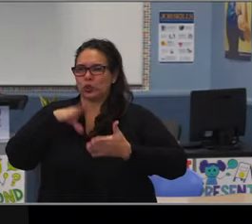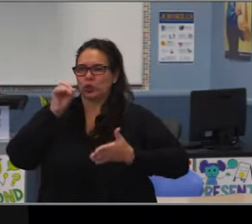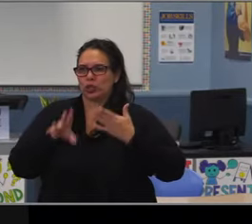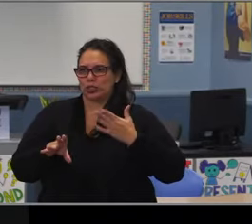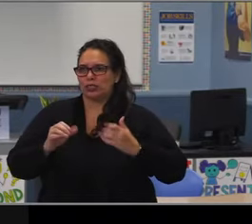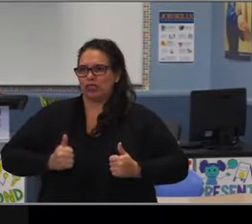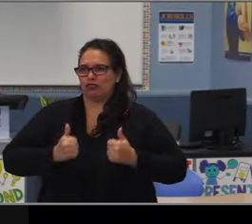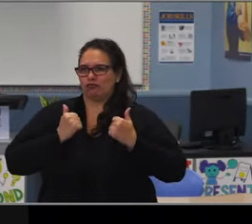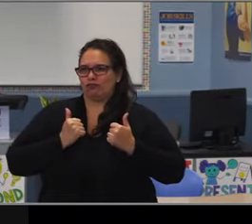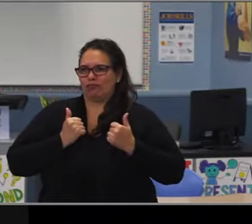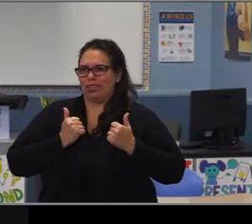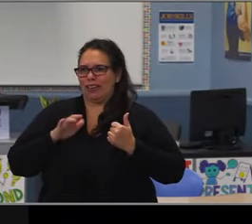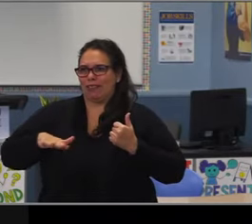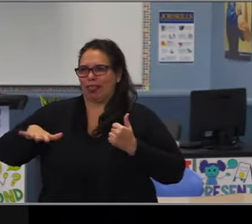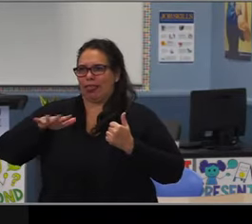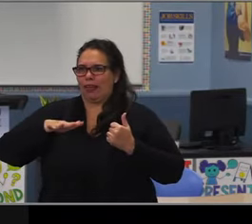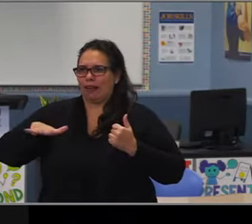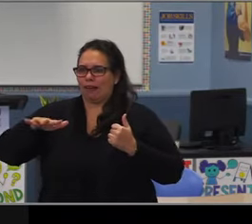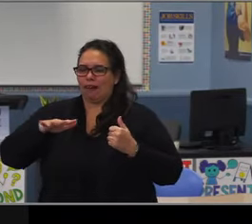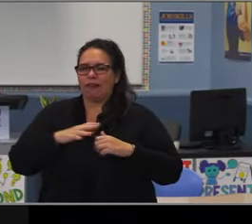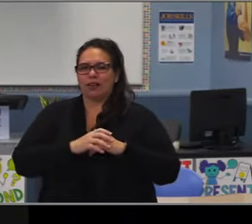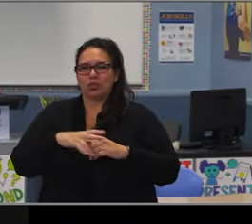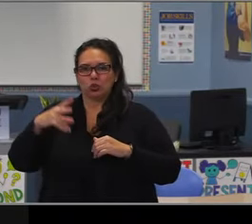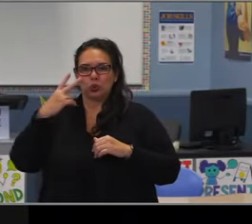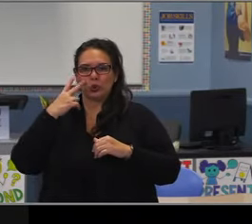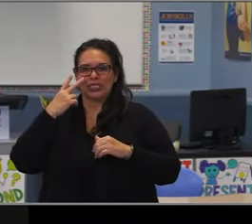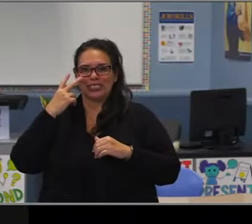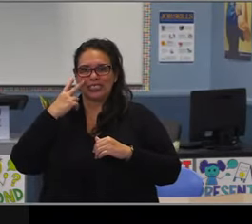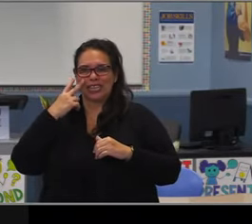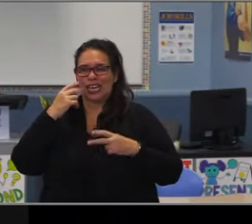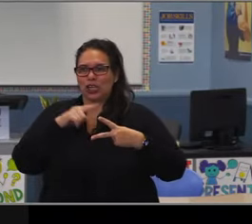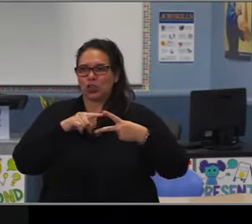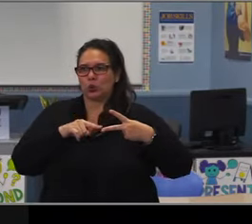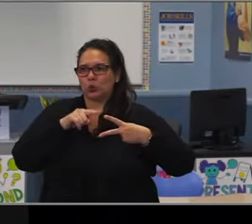in order to provide additional elective options.